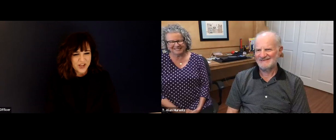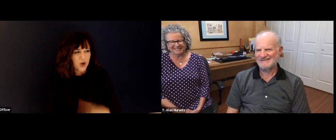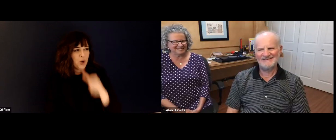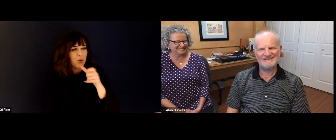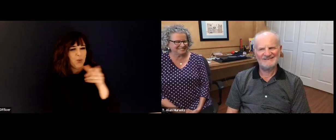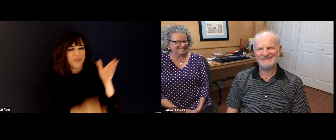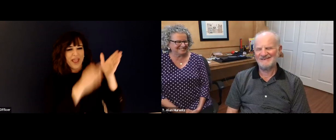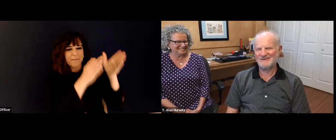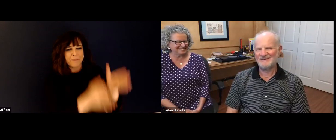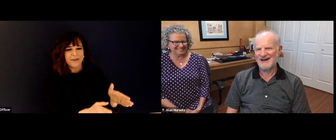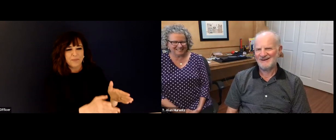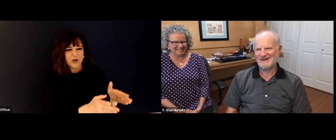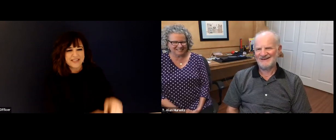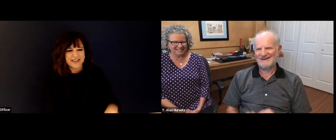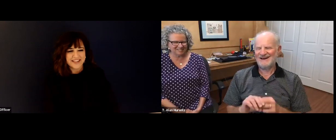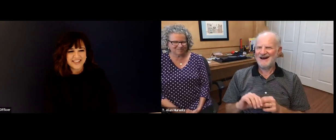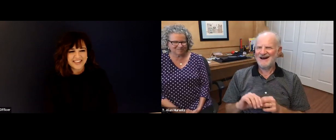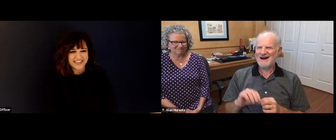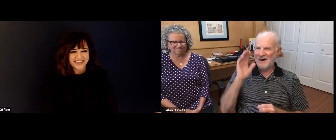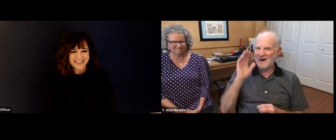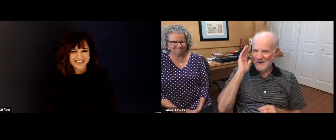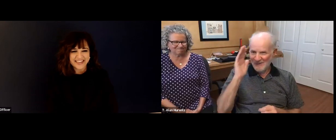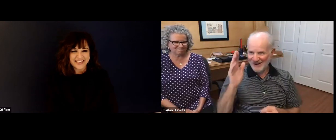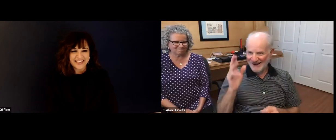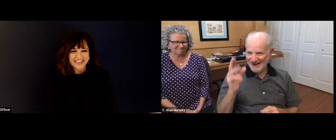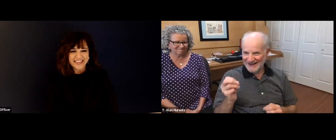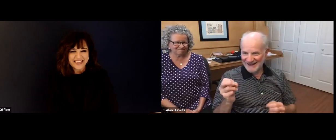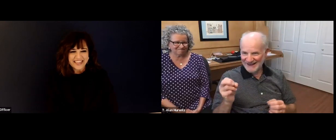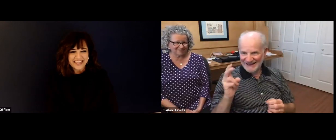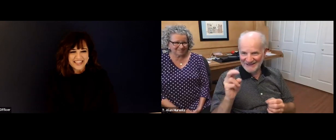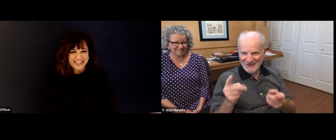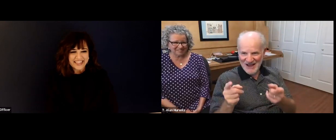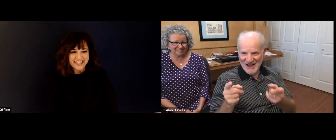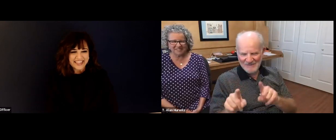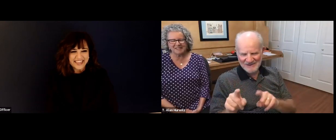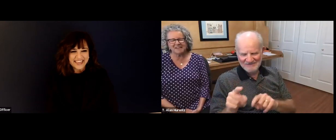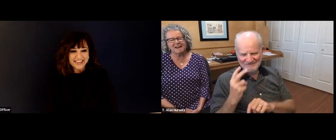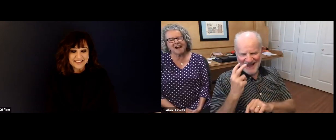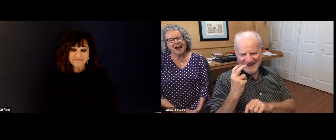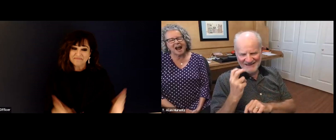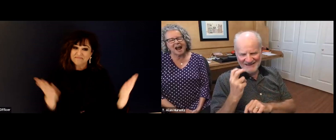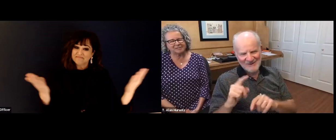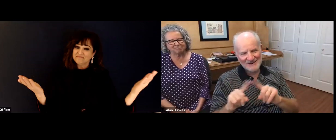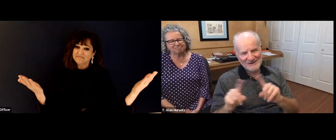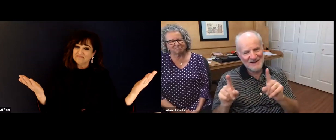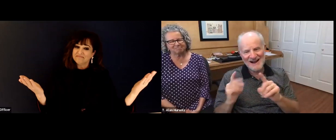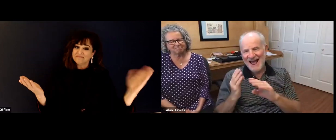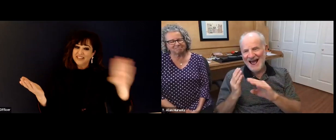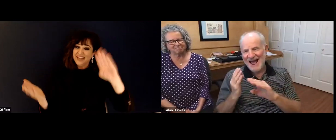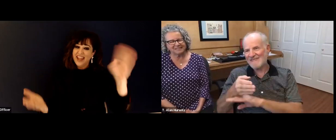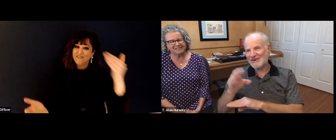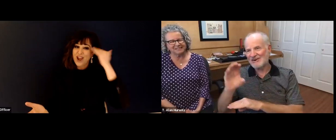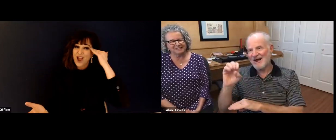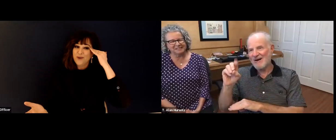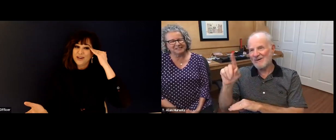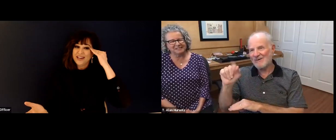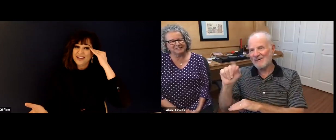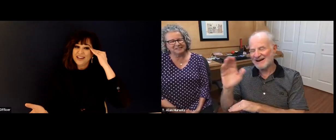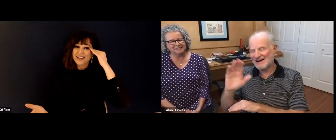like? Which actor would you like to perform? You Alan? Who would you pick?